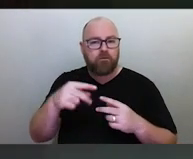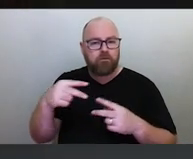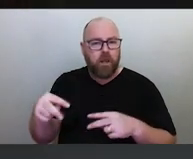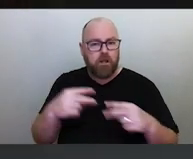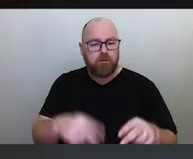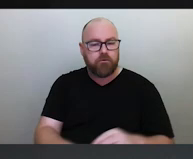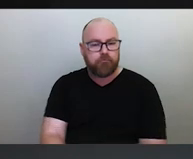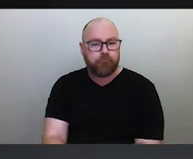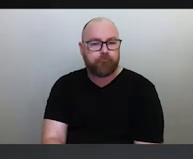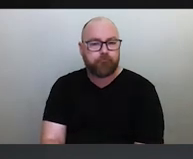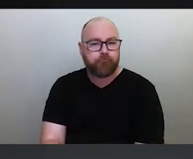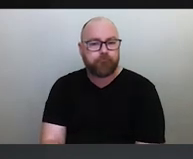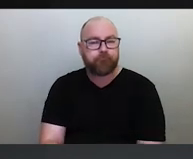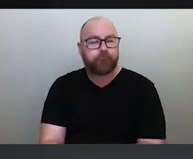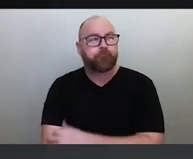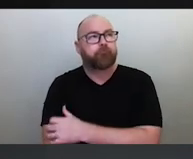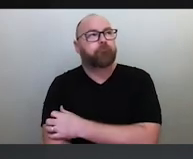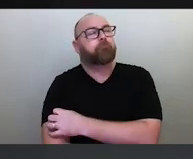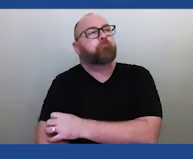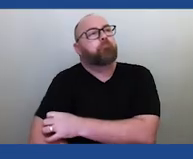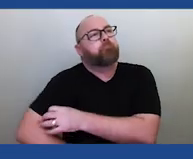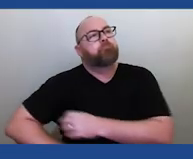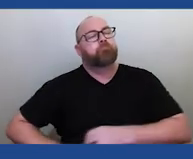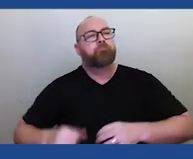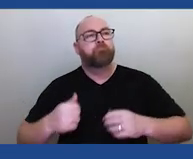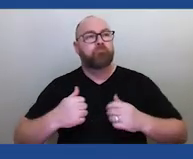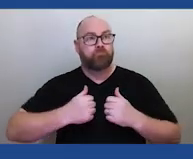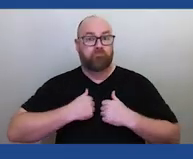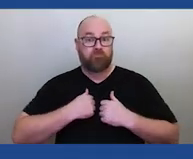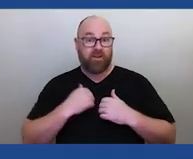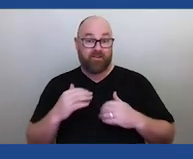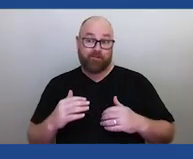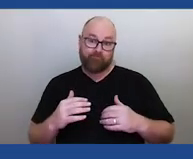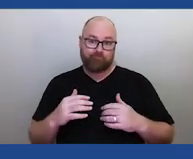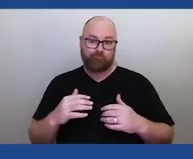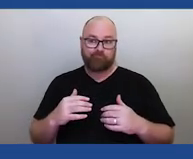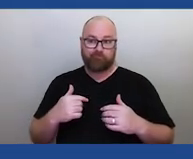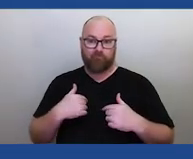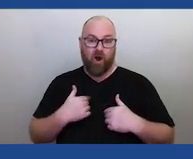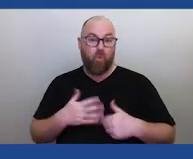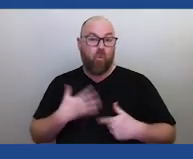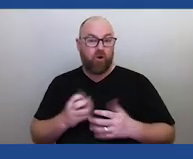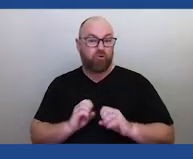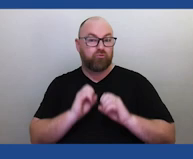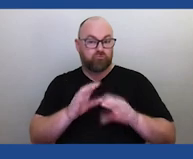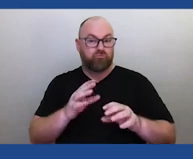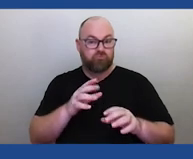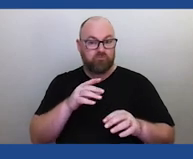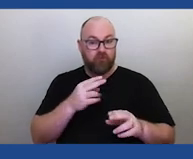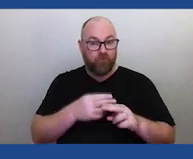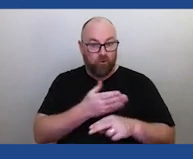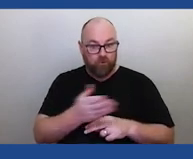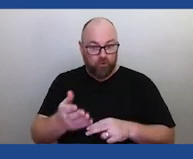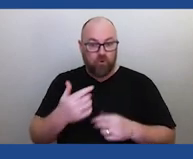The main point I wanted to get across with that is to learn how every component of something